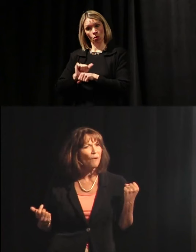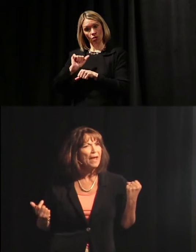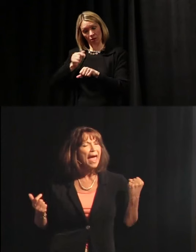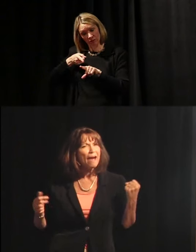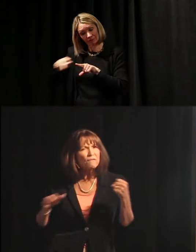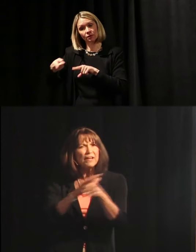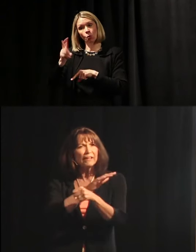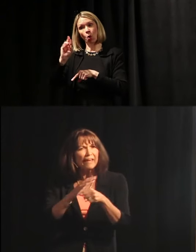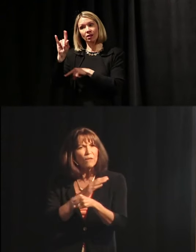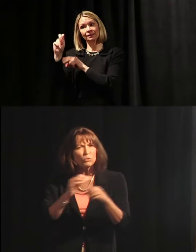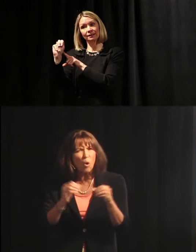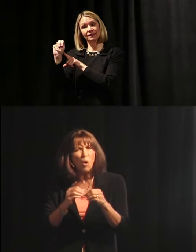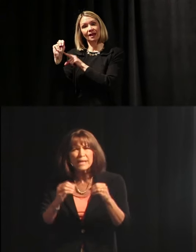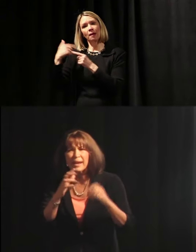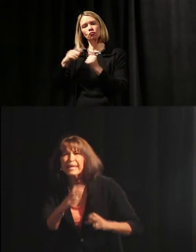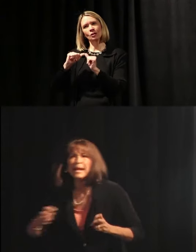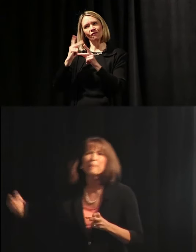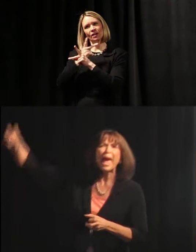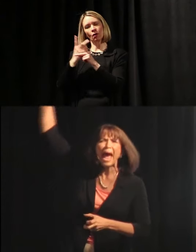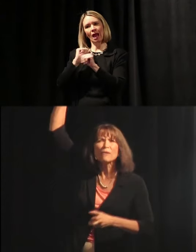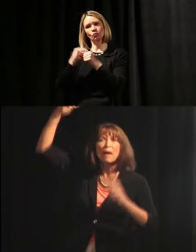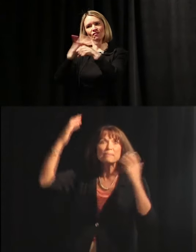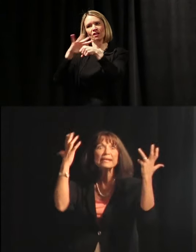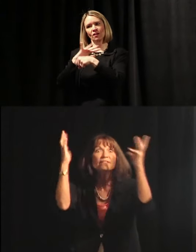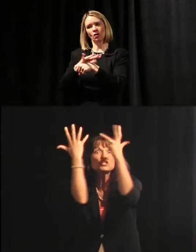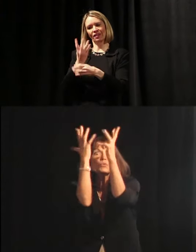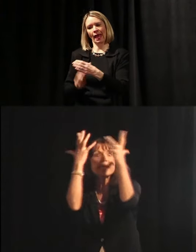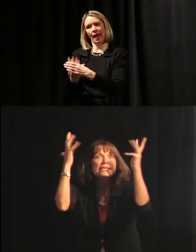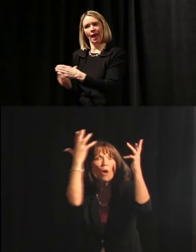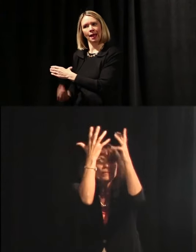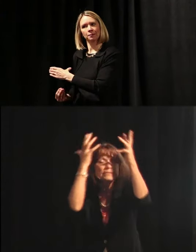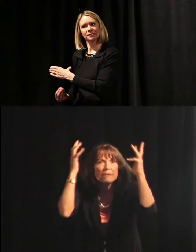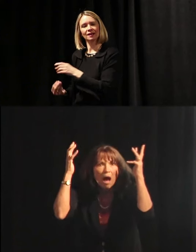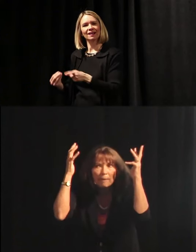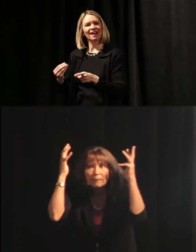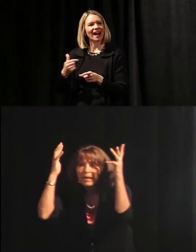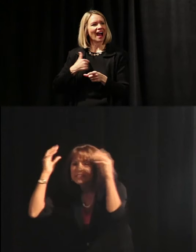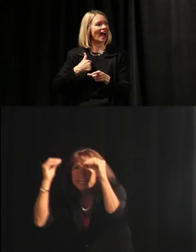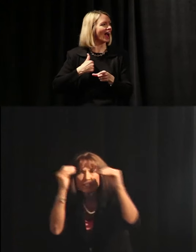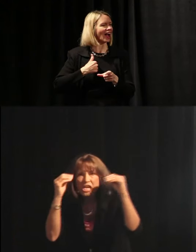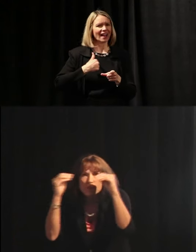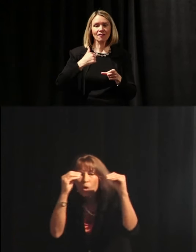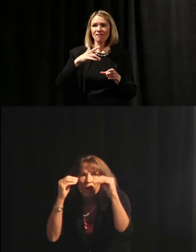how to fill in those holes, how to get up out of -- I've been in the trees all this time, teaching, working